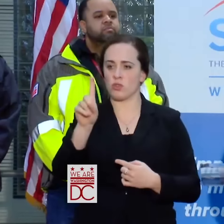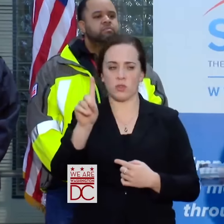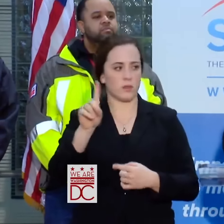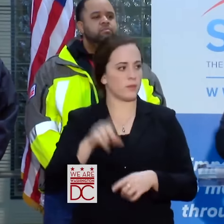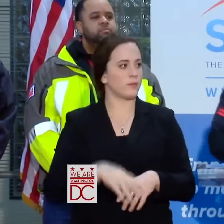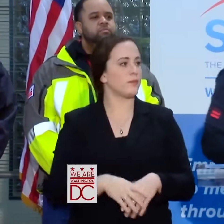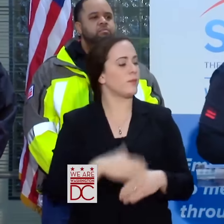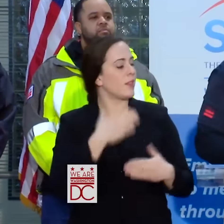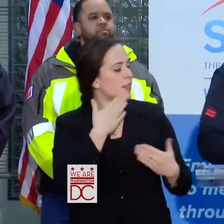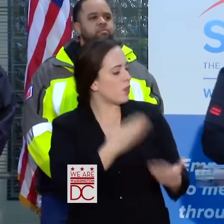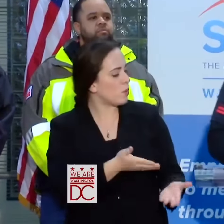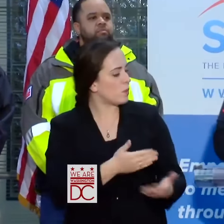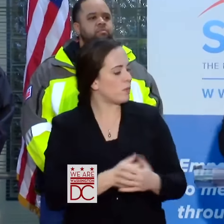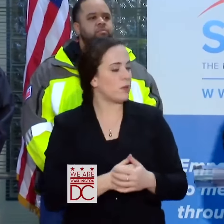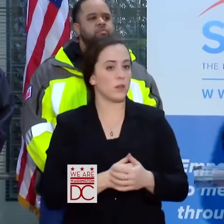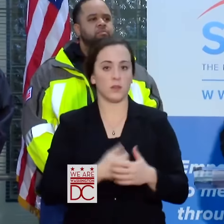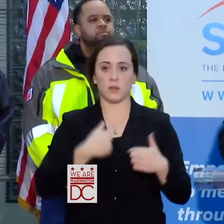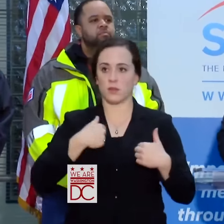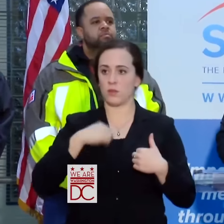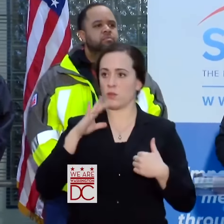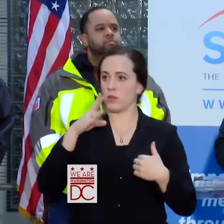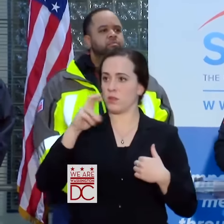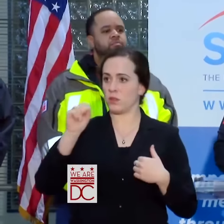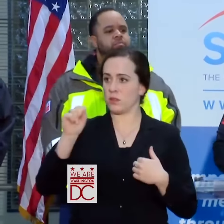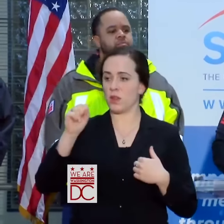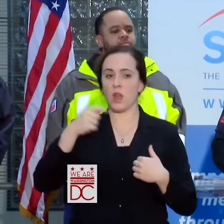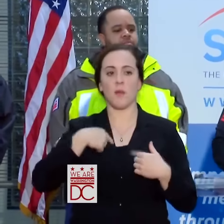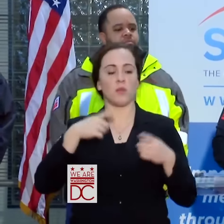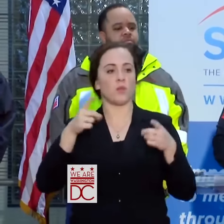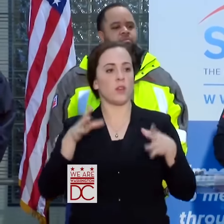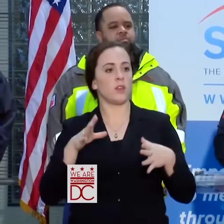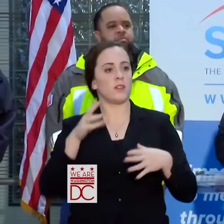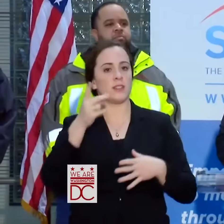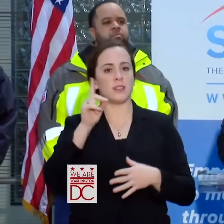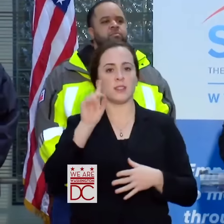THANK YOU, MADAM MAYOR. I AM CHRIS GELDART. I'M THE DIRECTOR OF D.C.'S HOMELAND SECURITY AND EMERGENCY